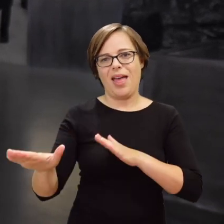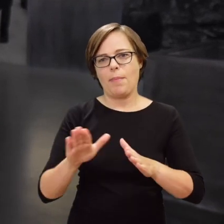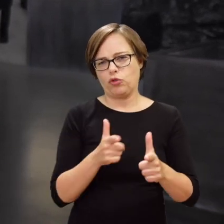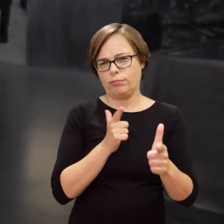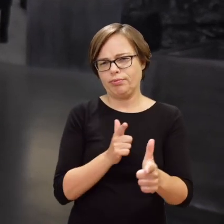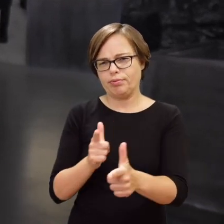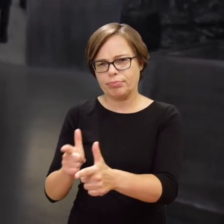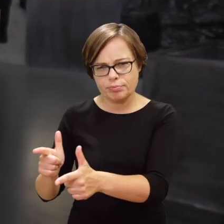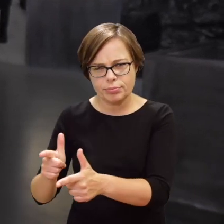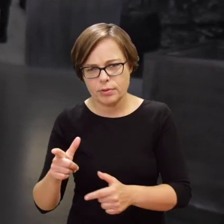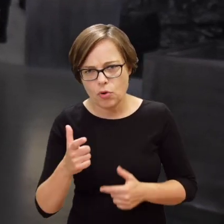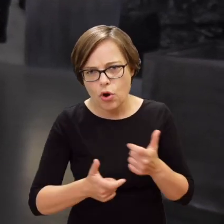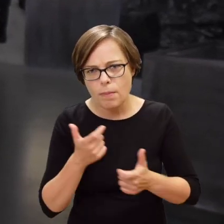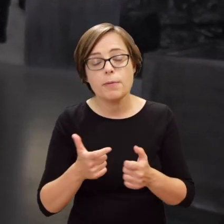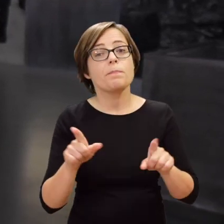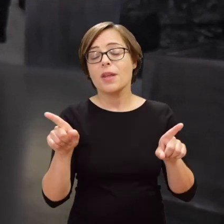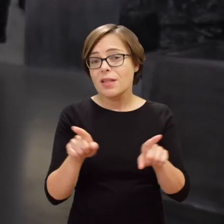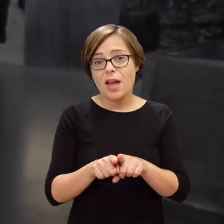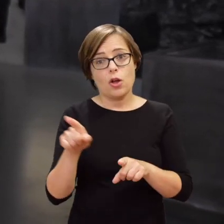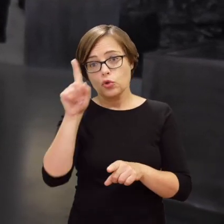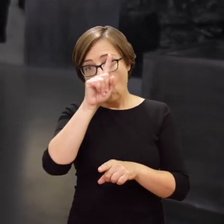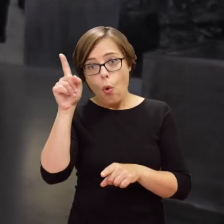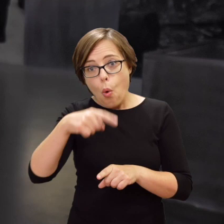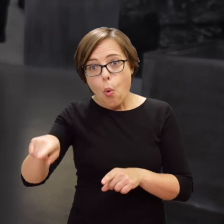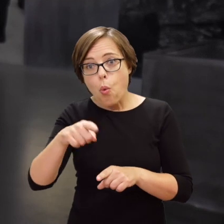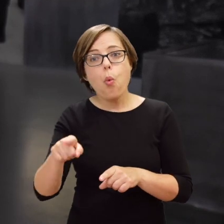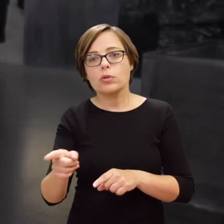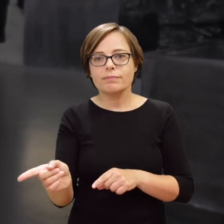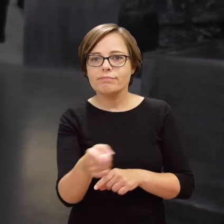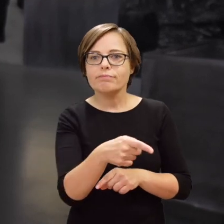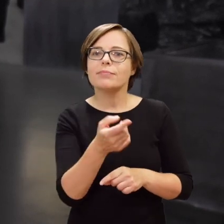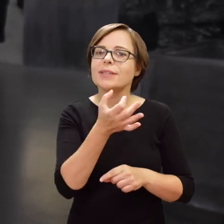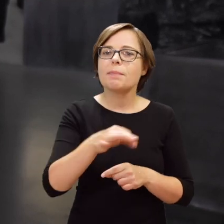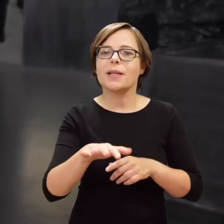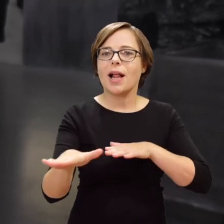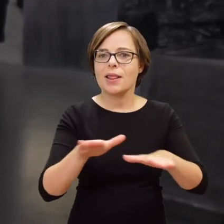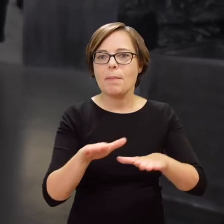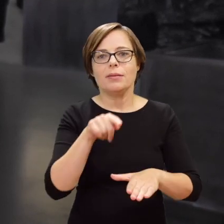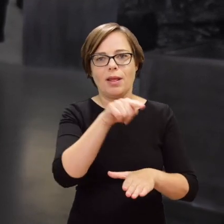there were executions on the spot or people were led to special execution sites.